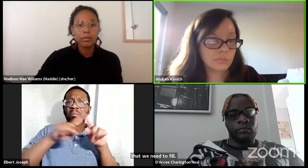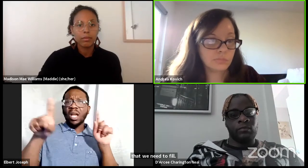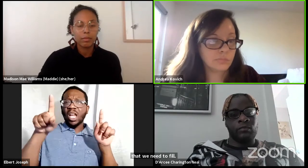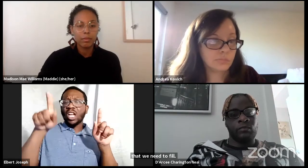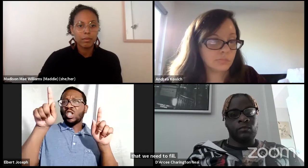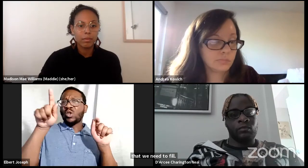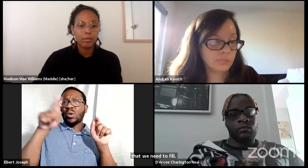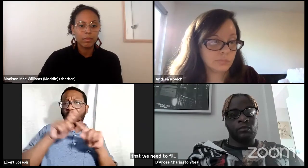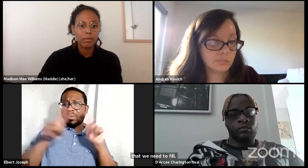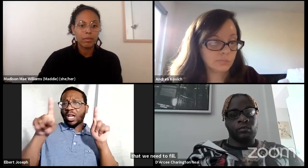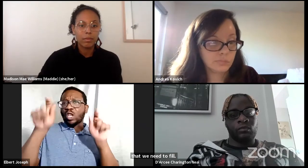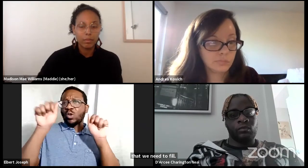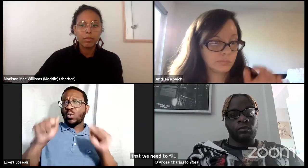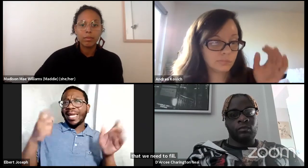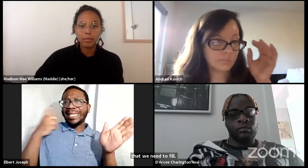Andrea, you make a really good point.